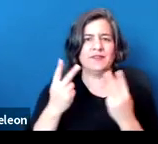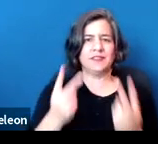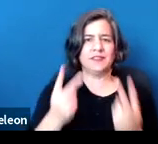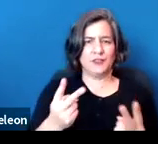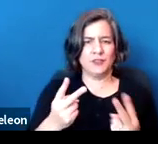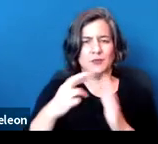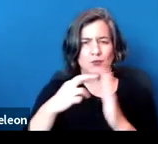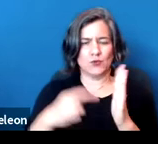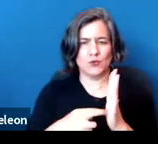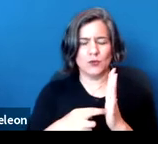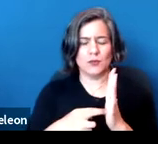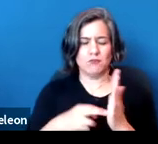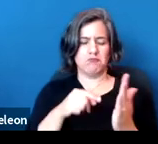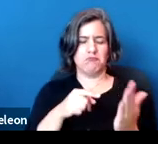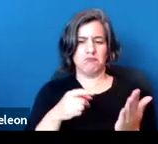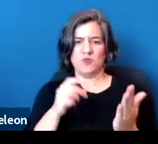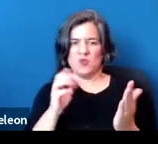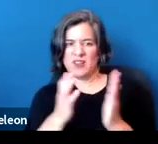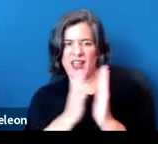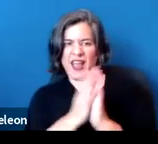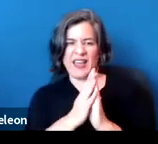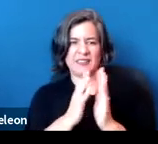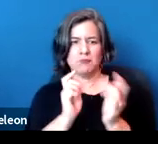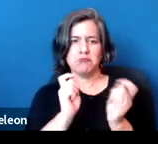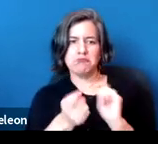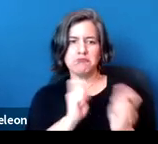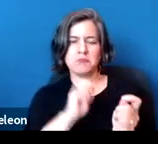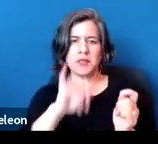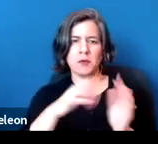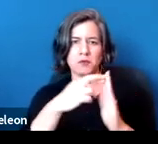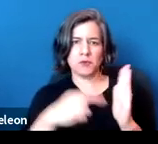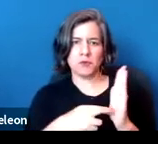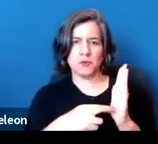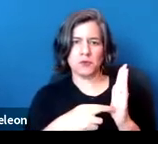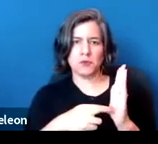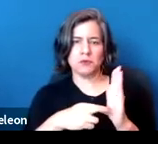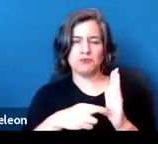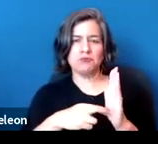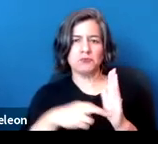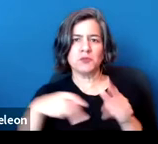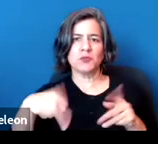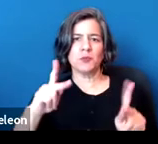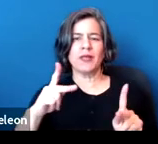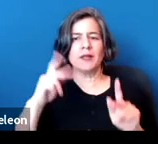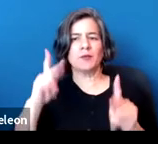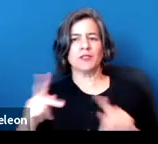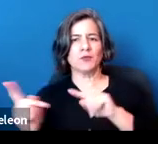you could request an accommodation to either permit a caregiver to visit